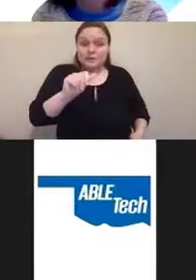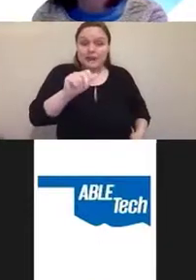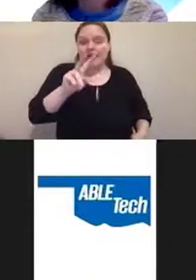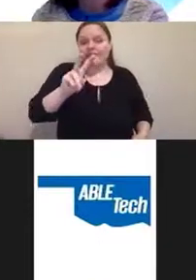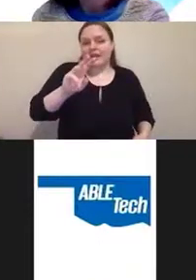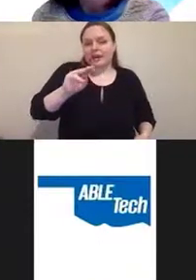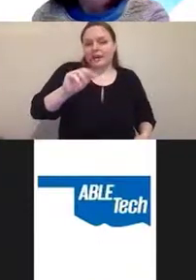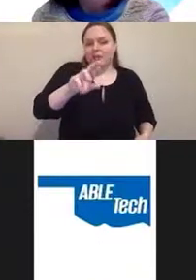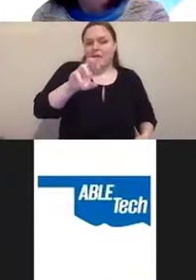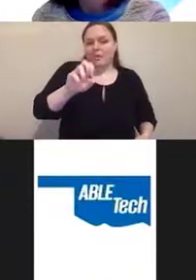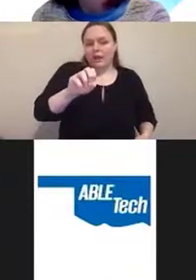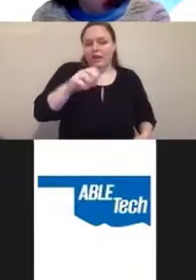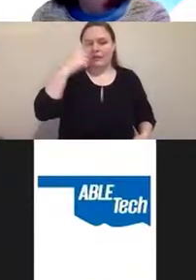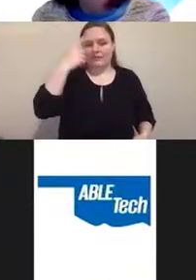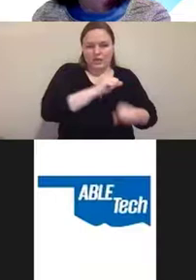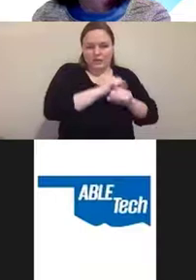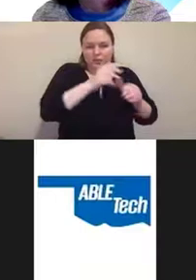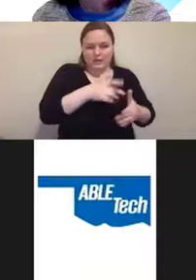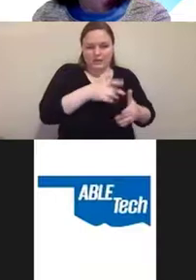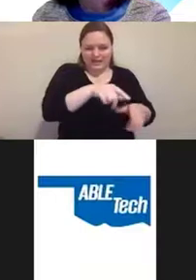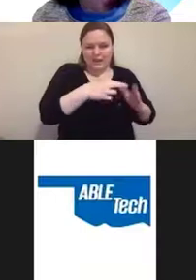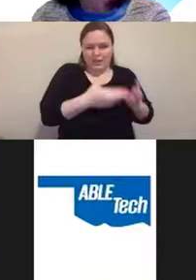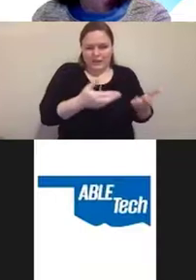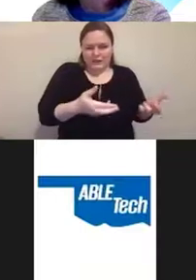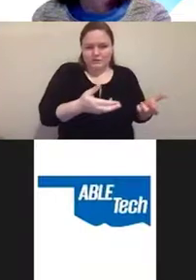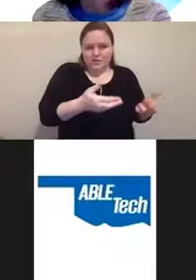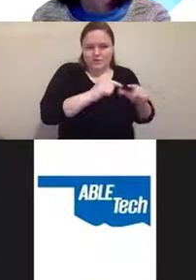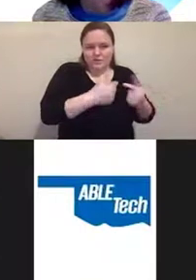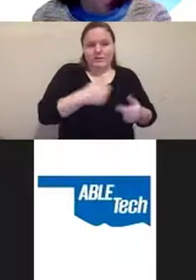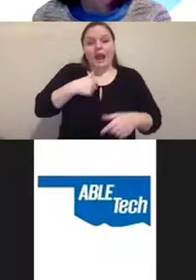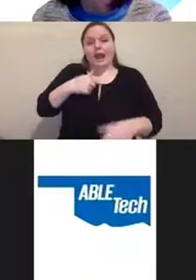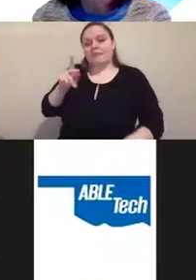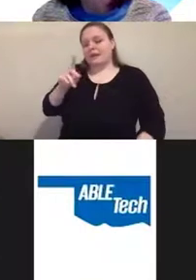Group on a keyboard only user and the magnification user.